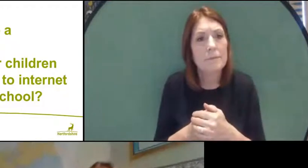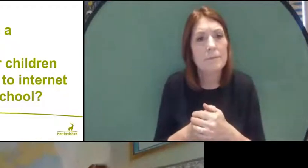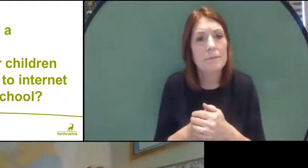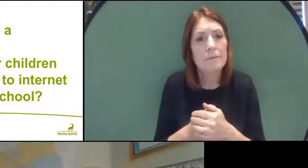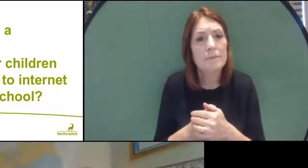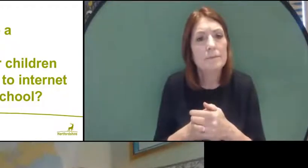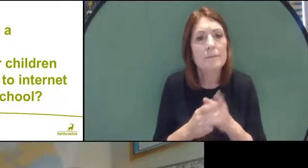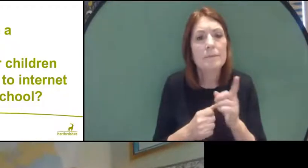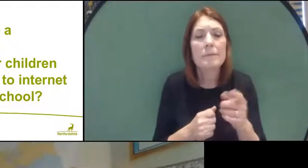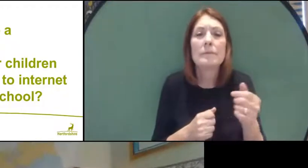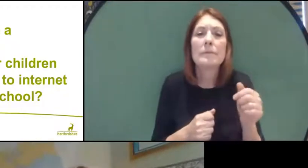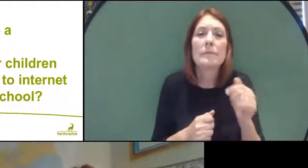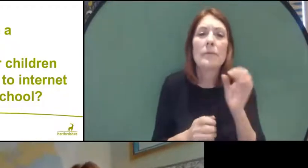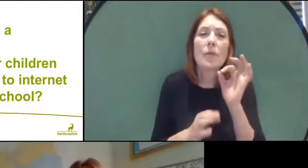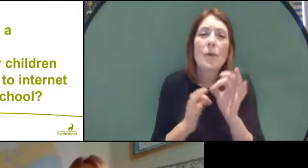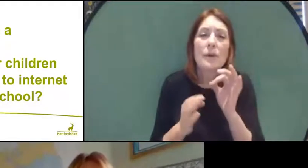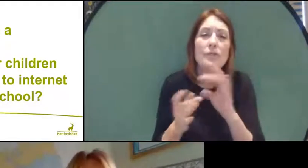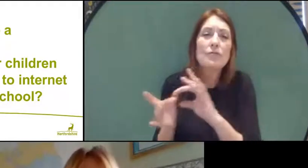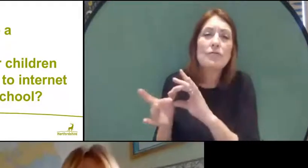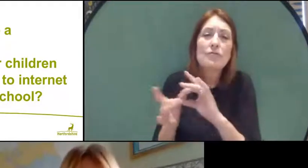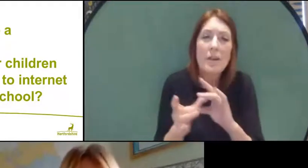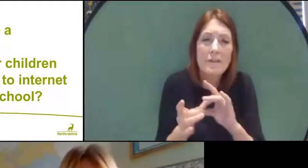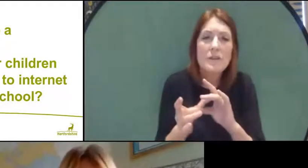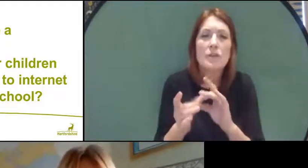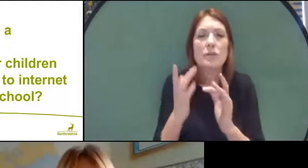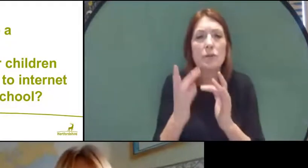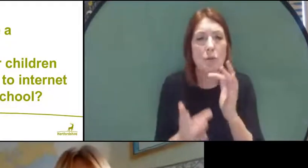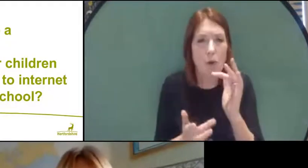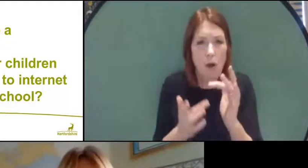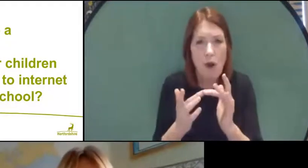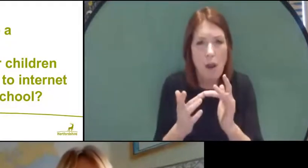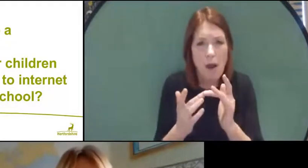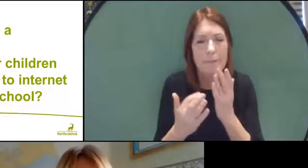The next question is also relevant to the online accessibility for schools: